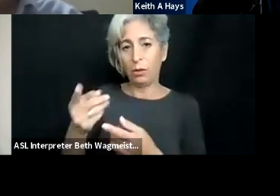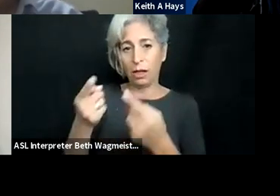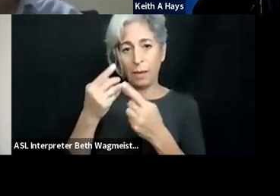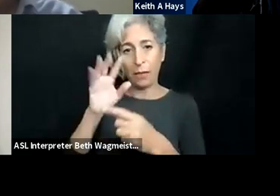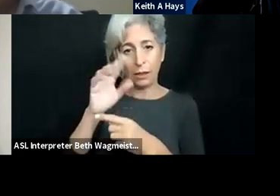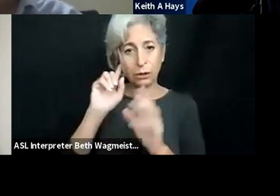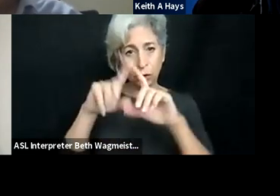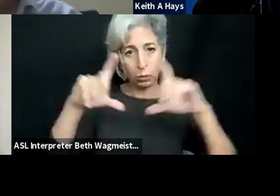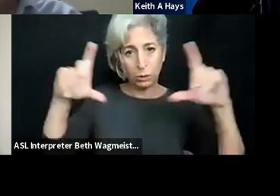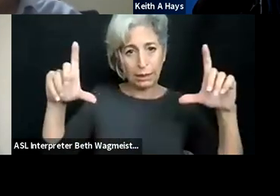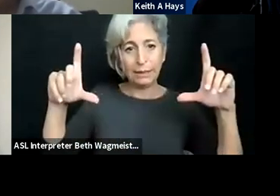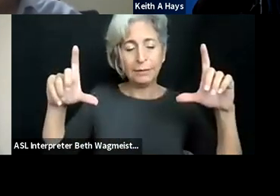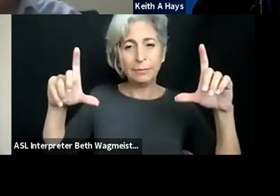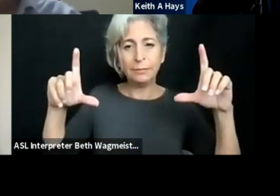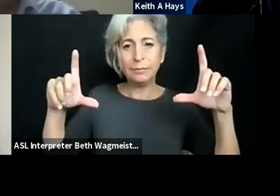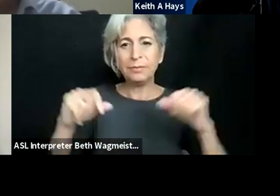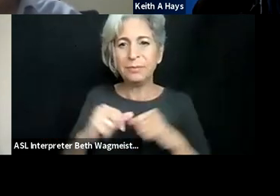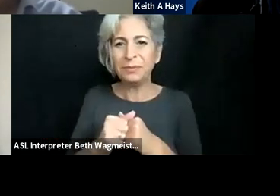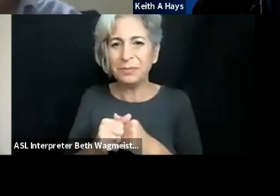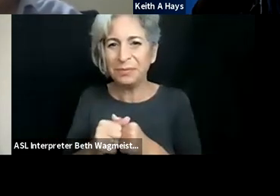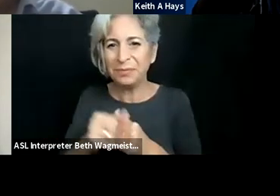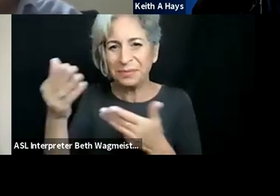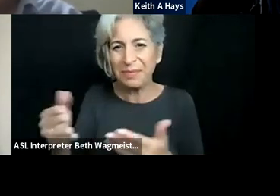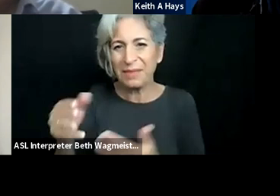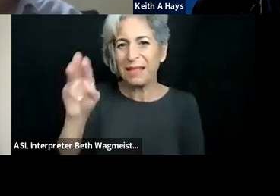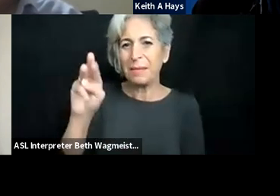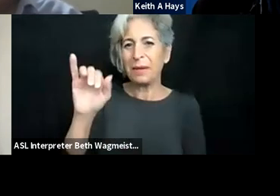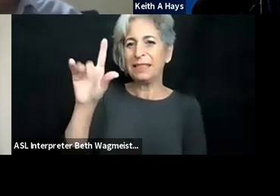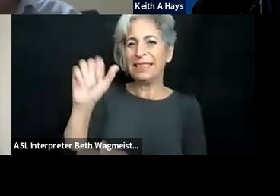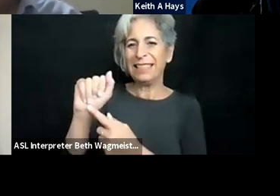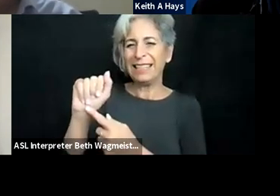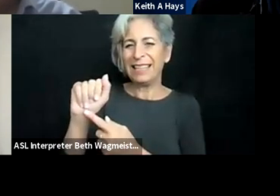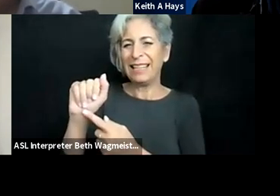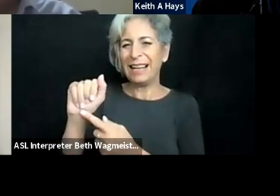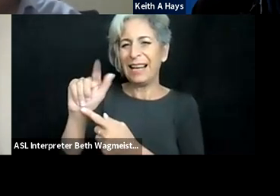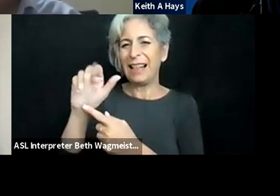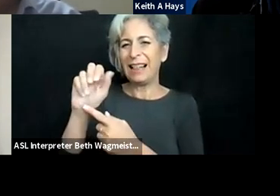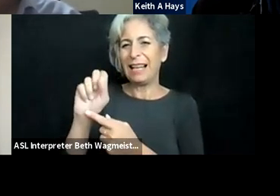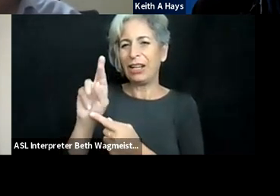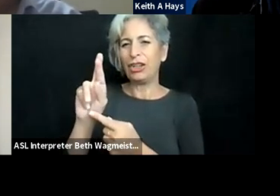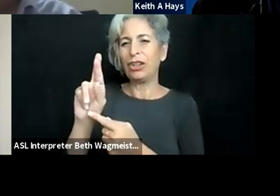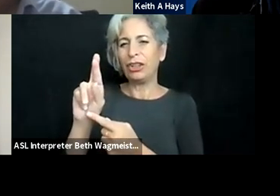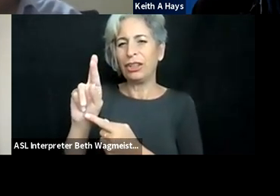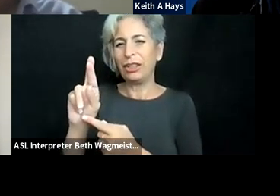very much. Do we have South Africa?